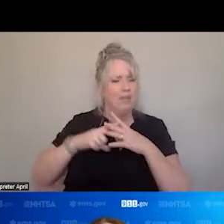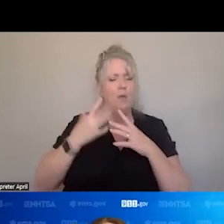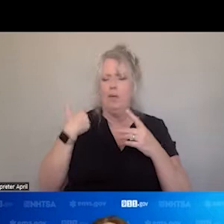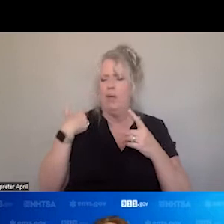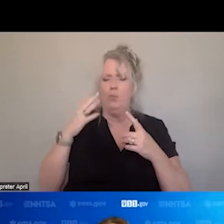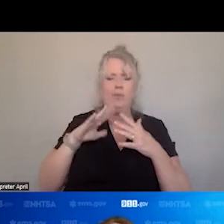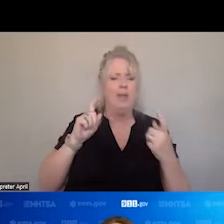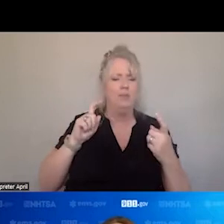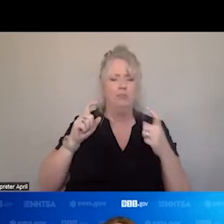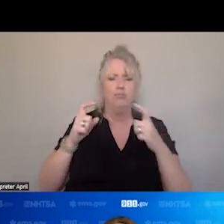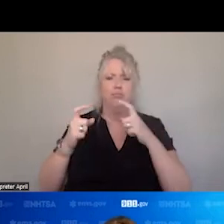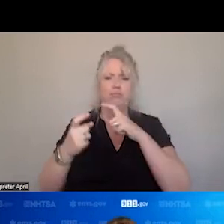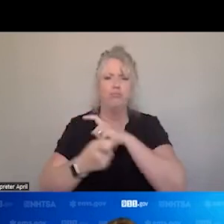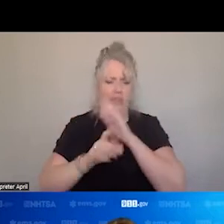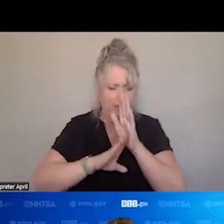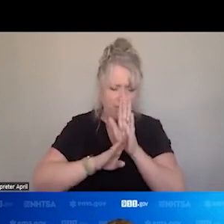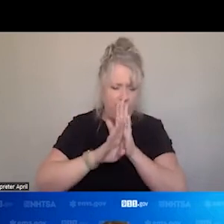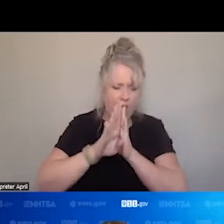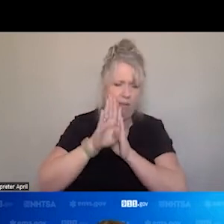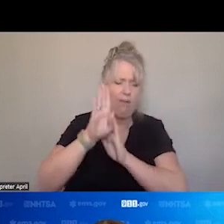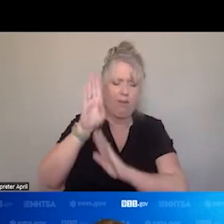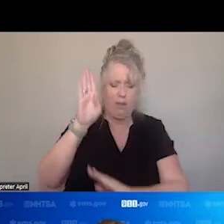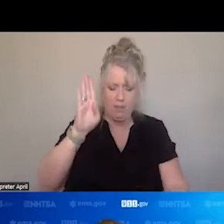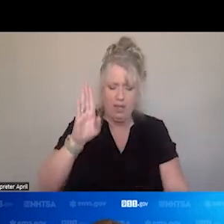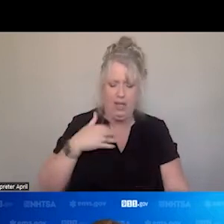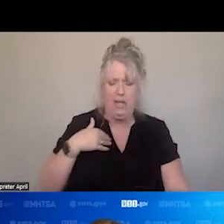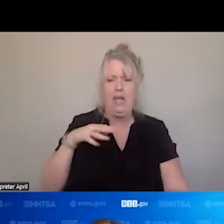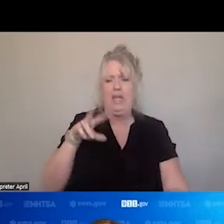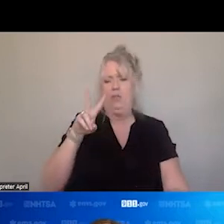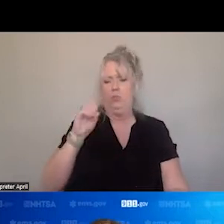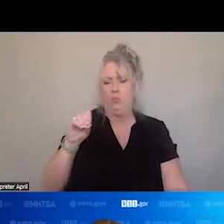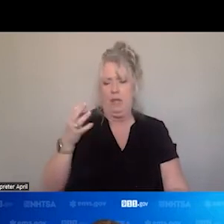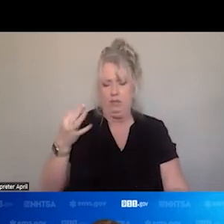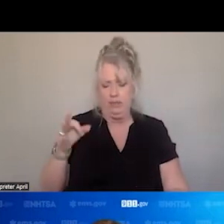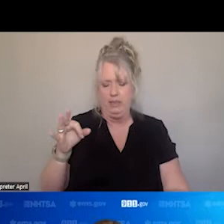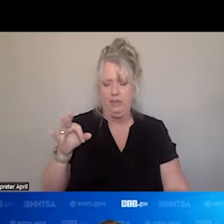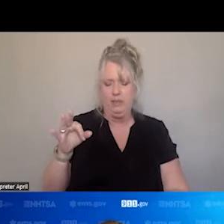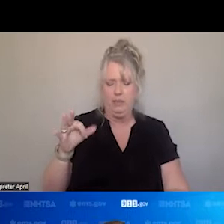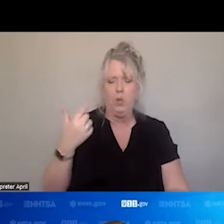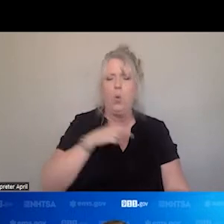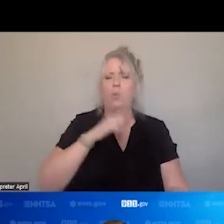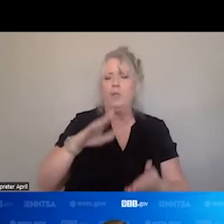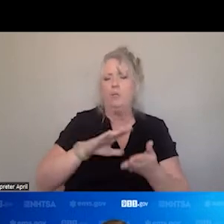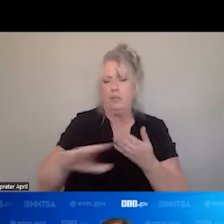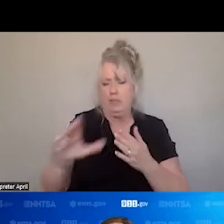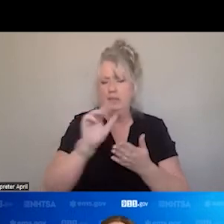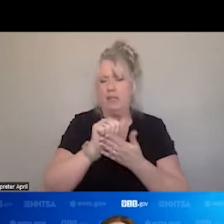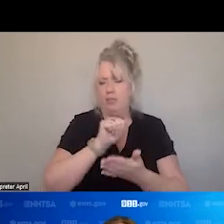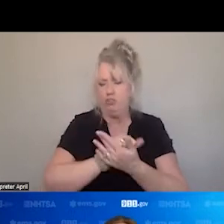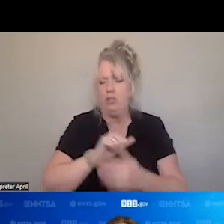TO DEVELOP. WHAT WE HAVE DONE IS WE, IN 2019, WE RELEASED AGENDA, 2050, OUR VISION OF THE